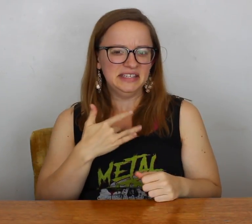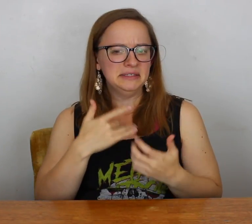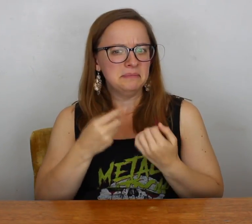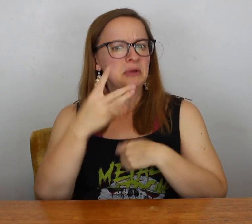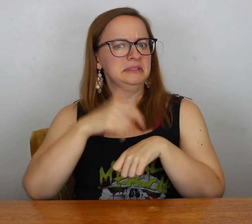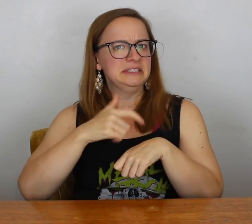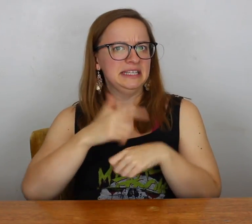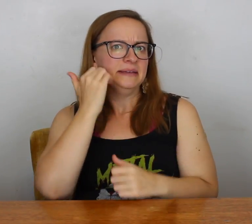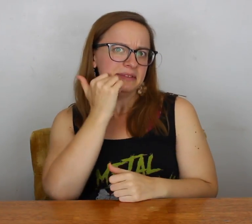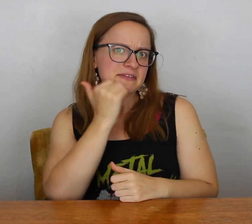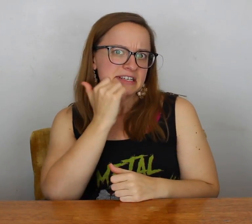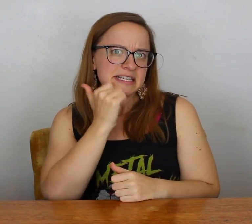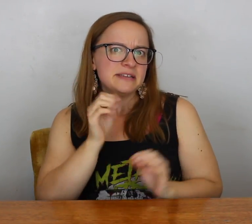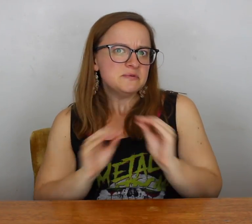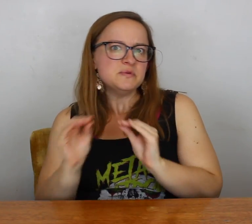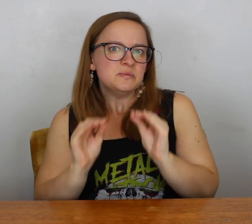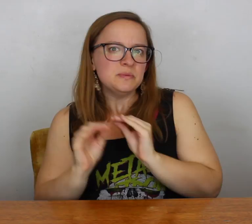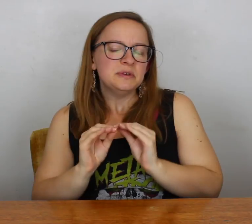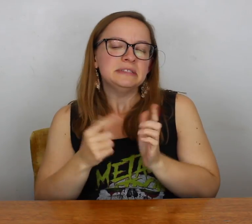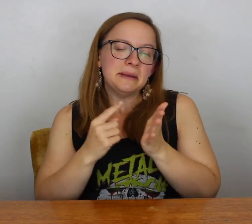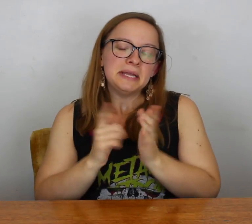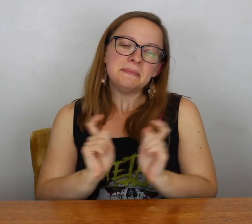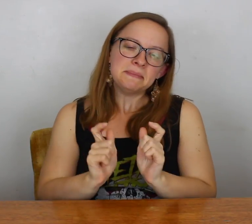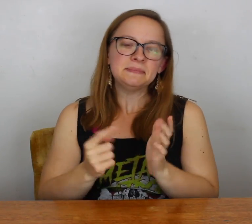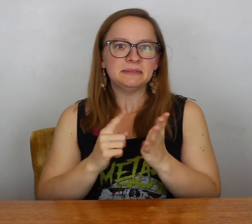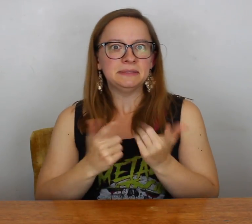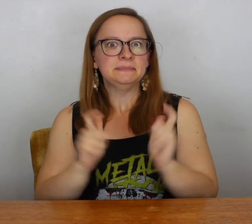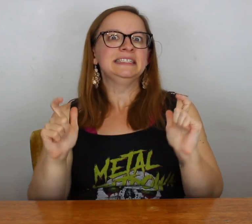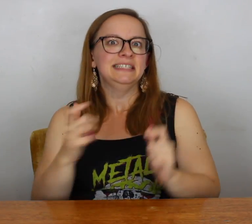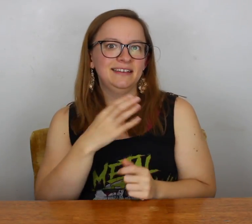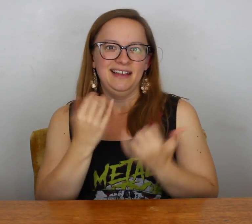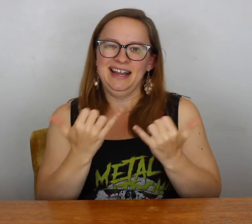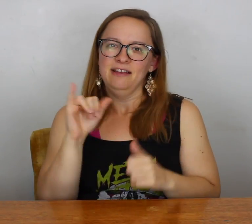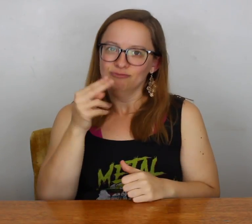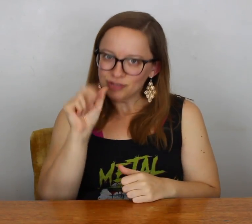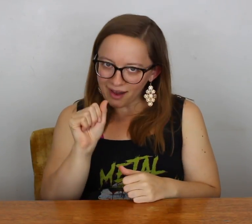I feel it pretty much everyday now. I feel movement throughout. Sometimes it's little and sometimes it's big.